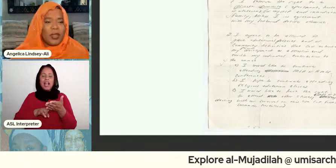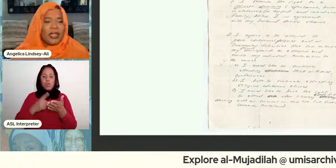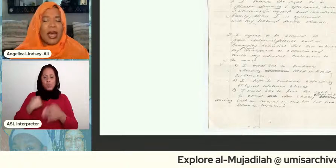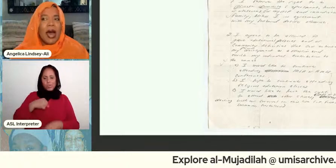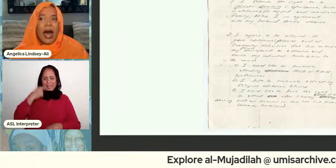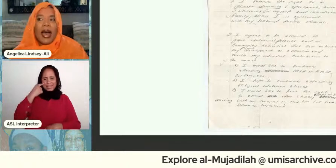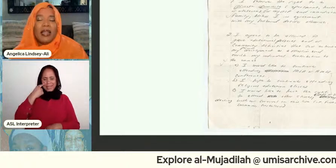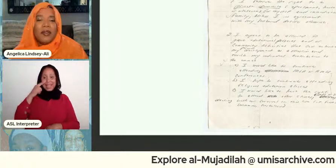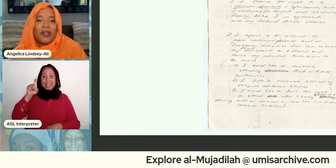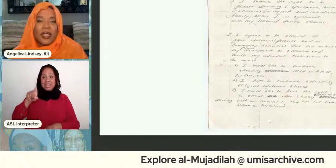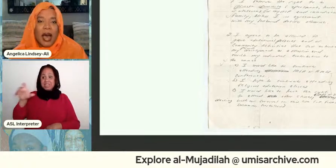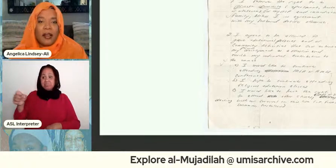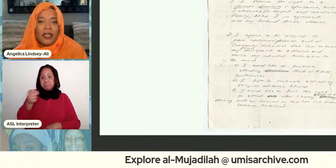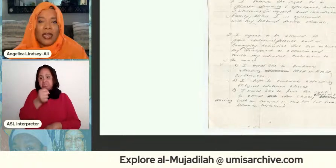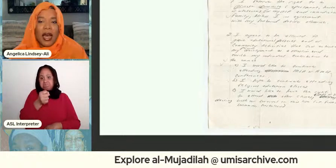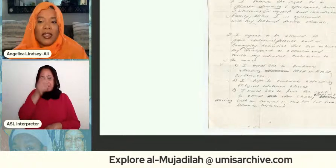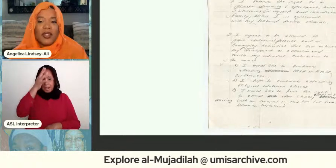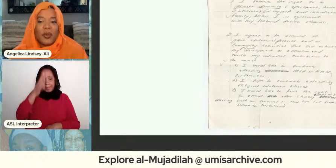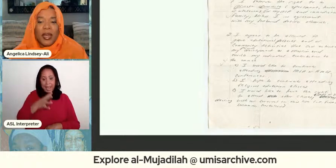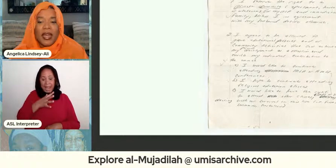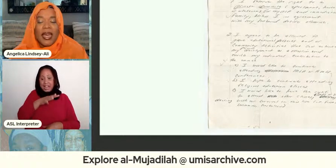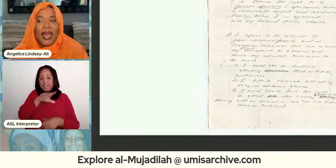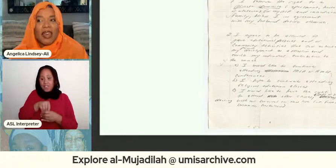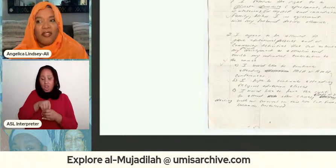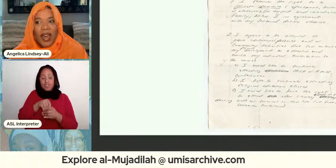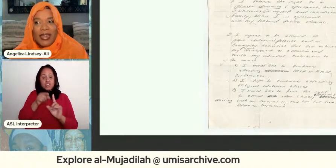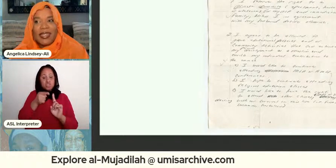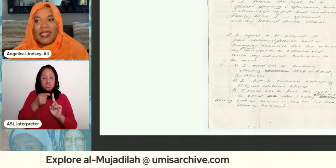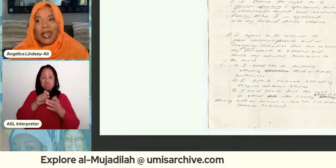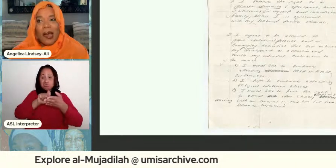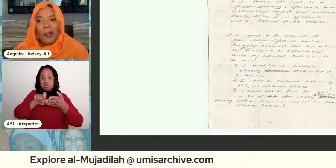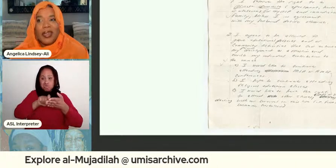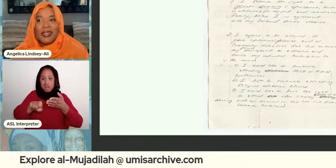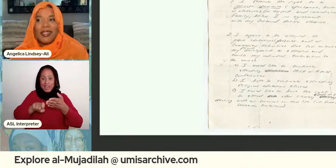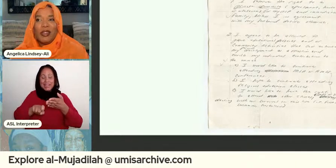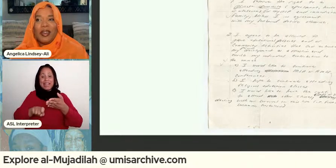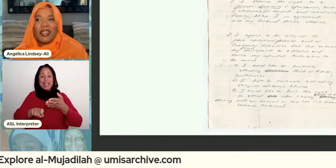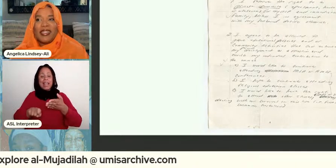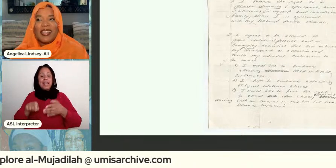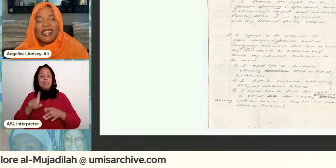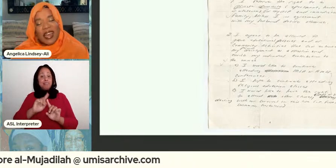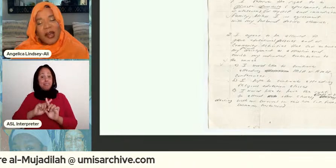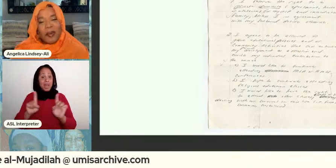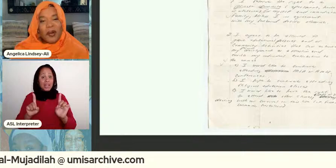with this high level of scholarly knowledge when in fact islam is you know it's it's set up in a